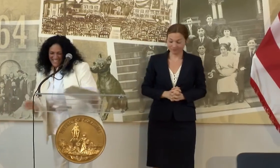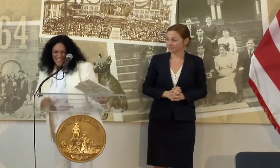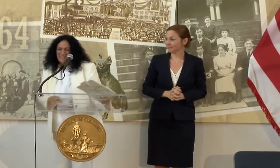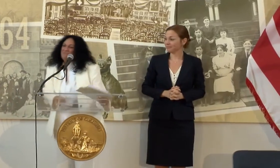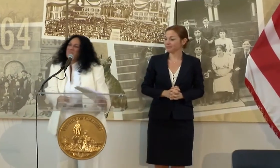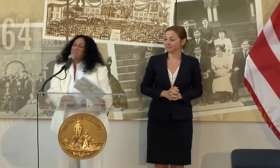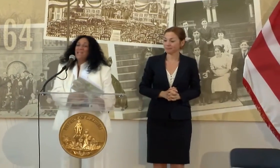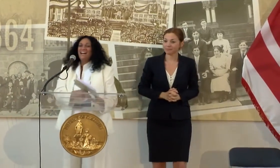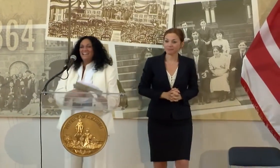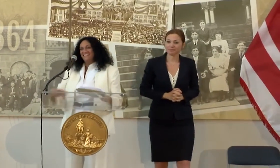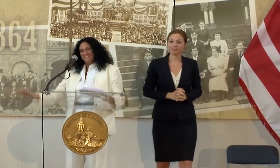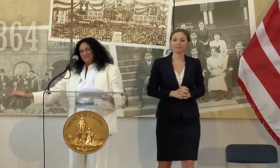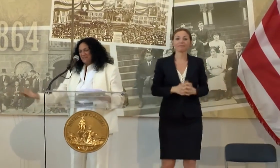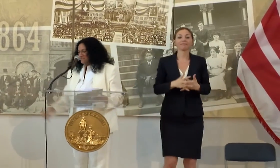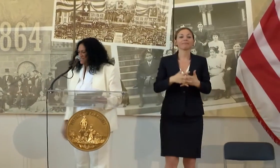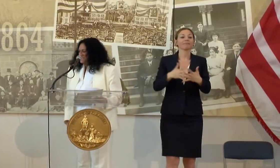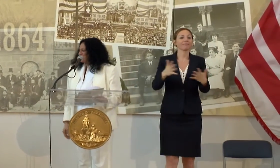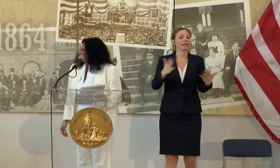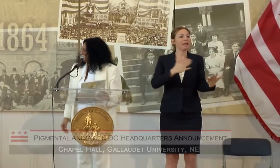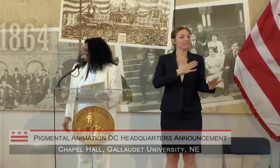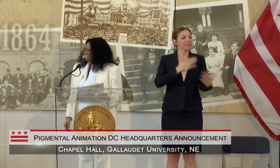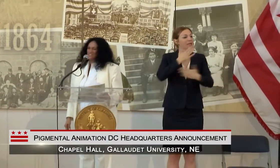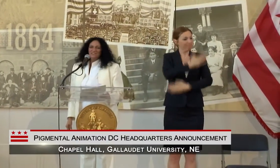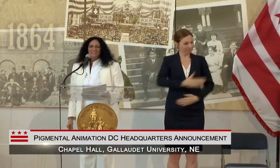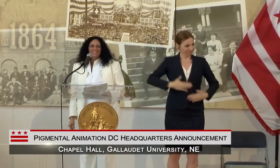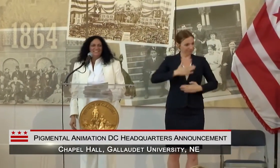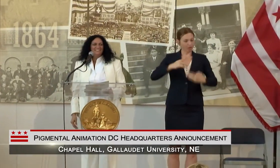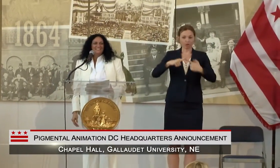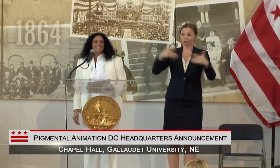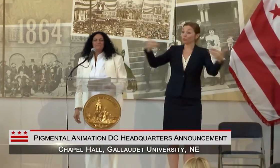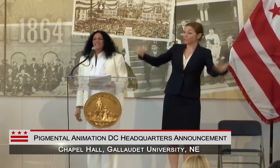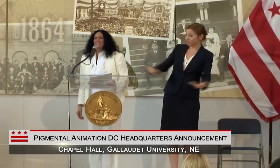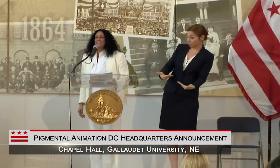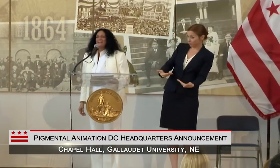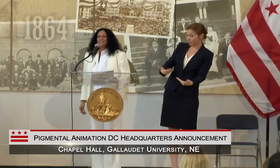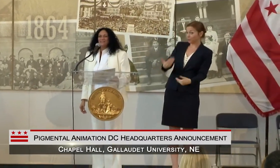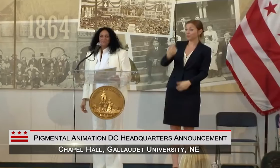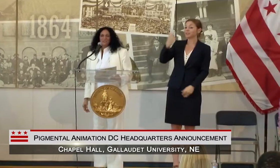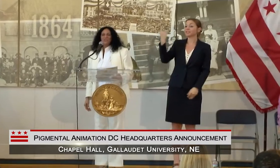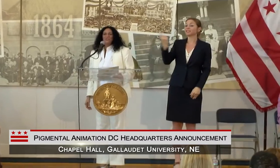AND MAY I PLEASE INTRODUCE TO YOU SOMEBODY THAT I AM SURE YOU